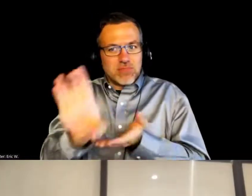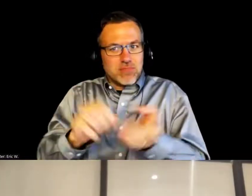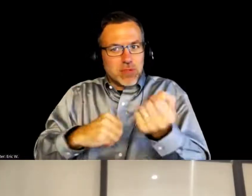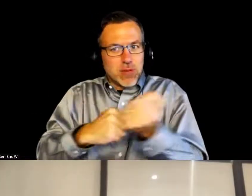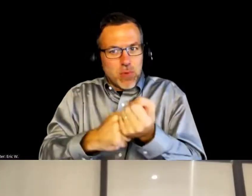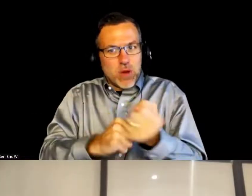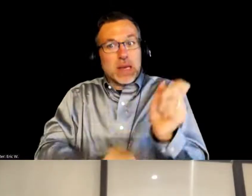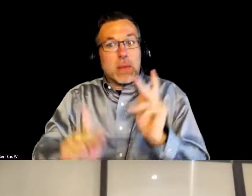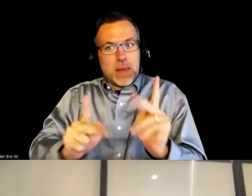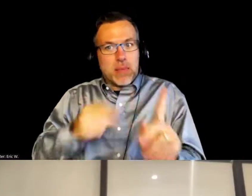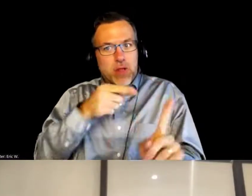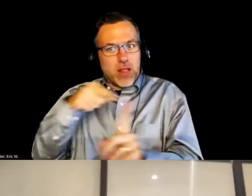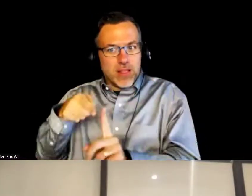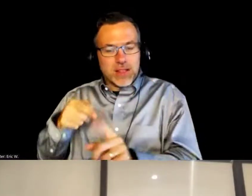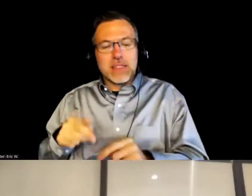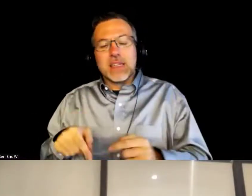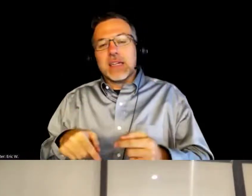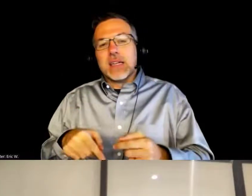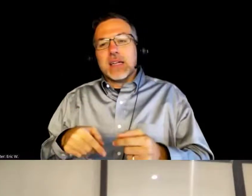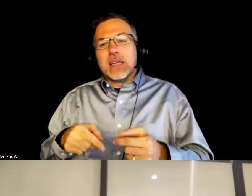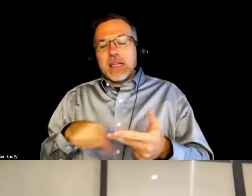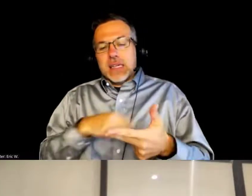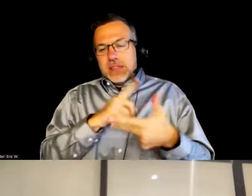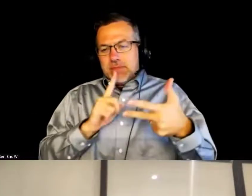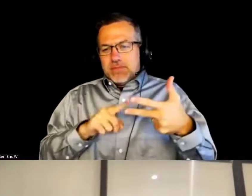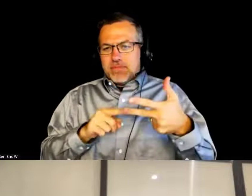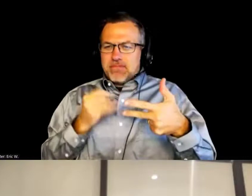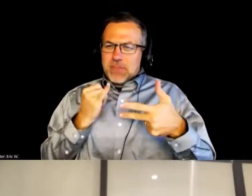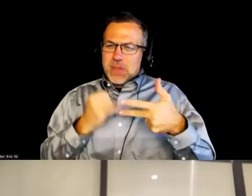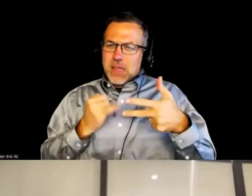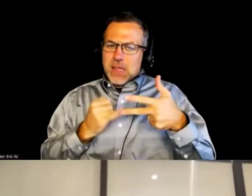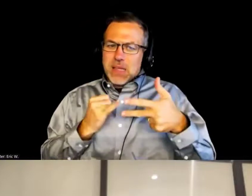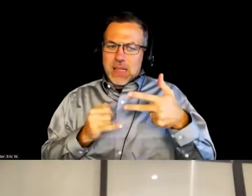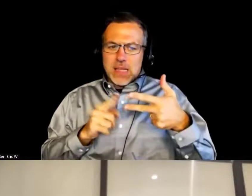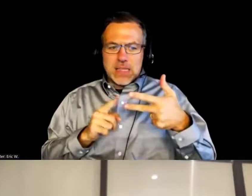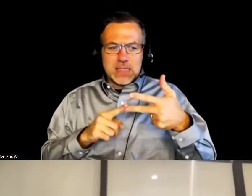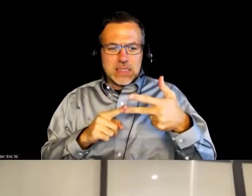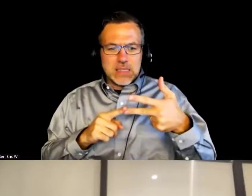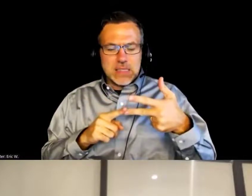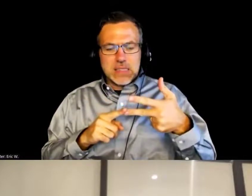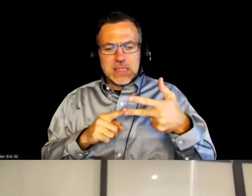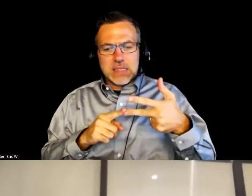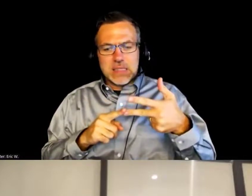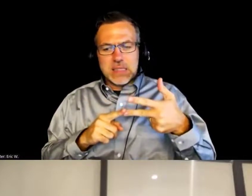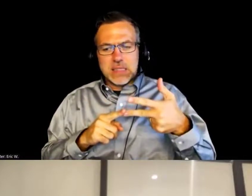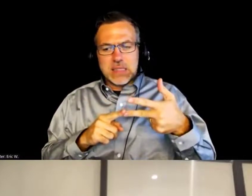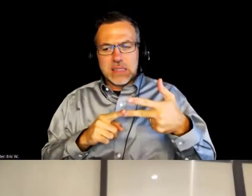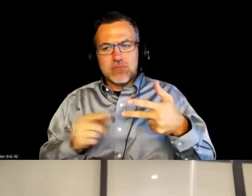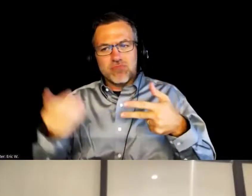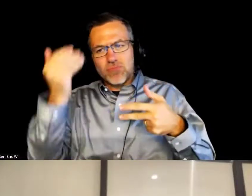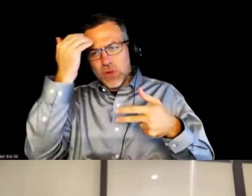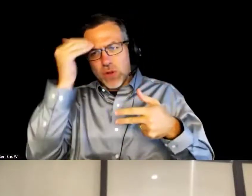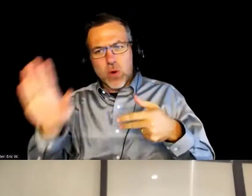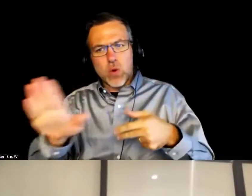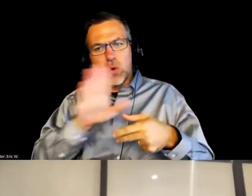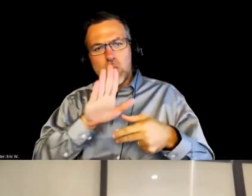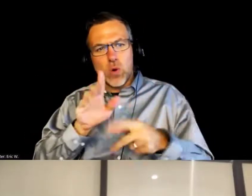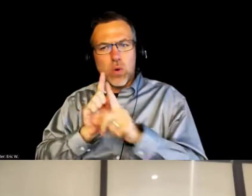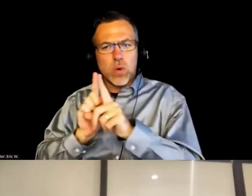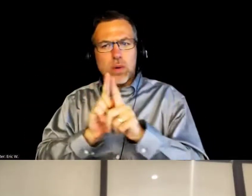And lastly, I would say is that being in sync with your mentor, whoever is .. . A lot of people who are applying